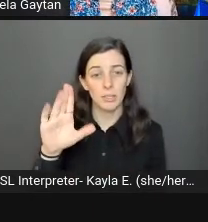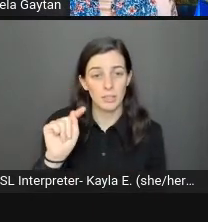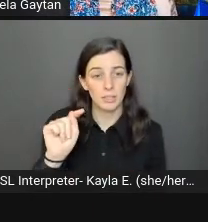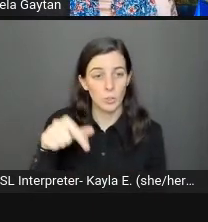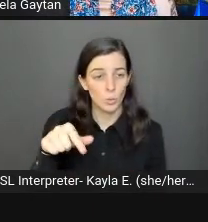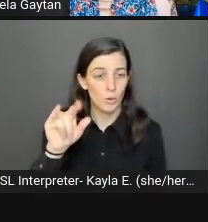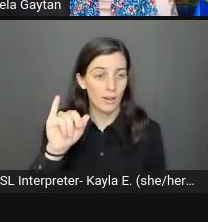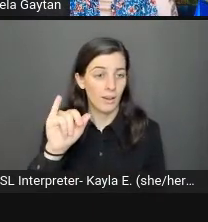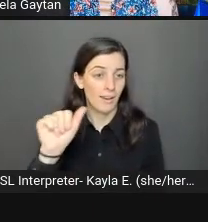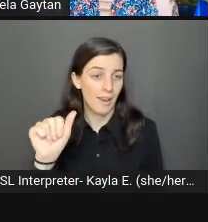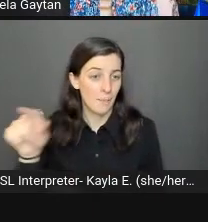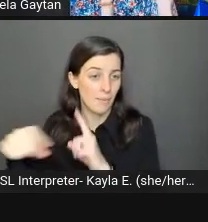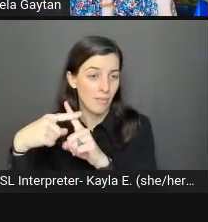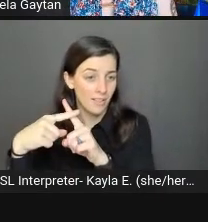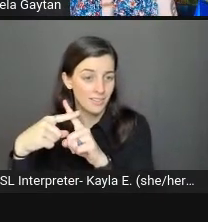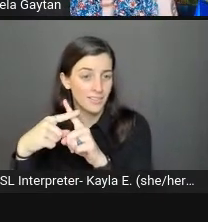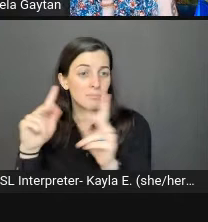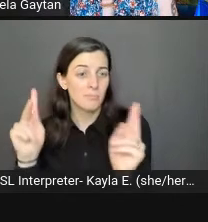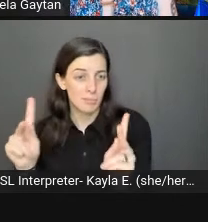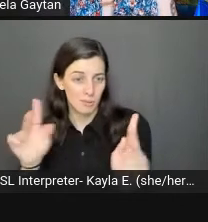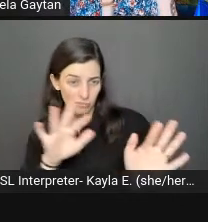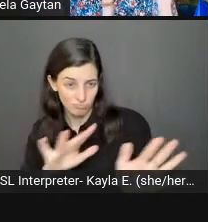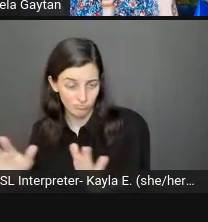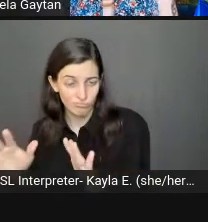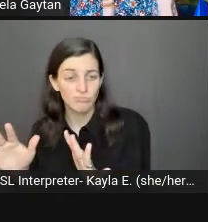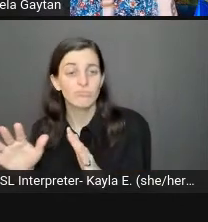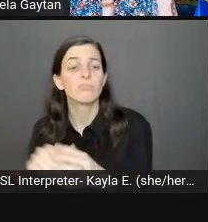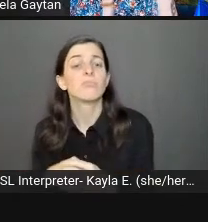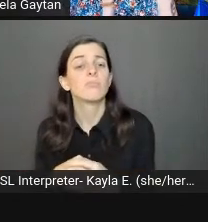We're talking about immigrants and non-native speakers